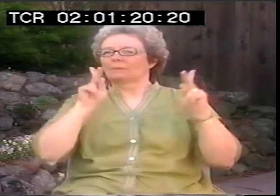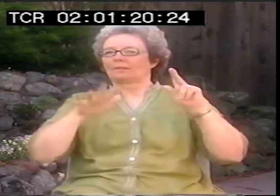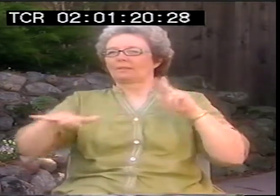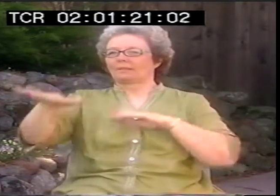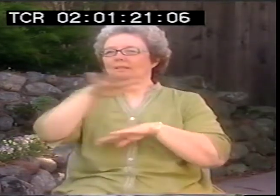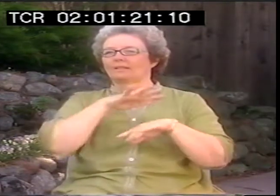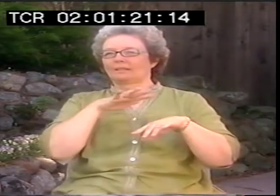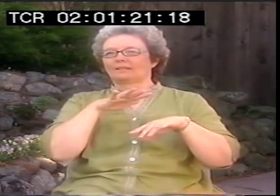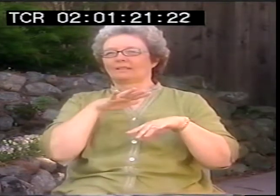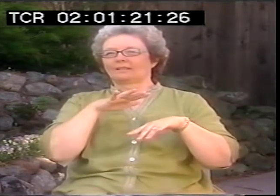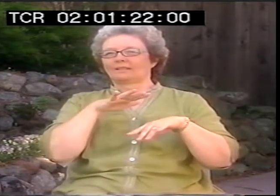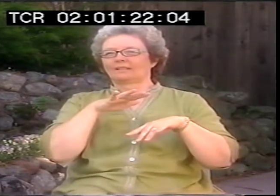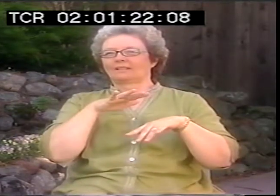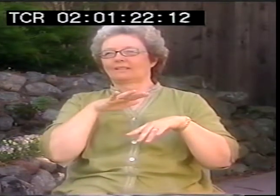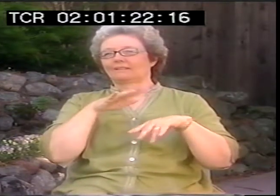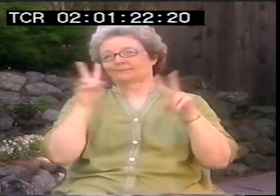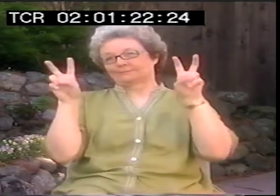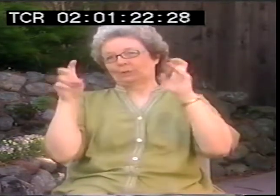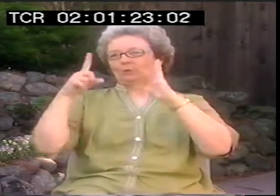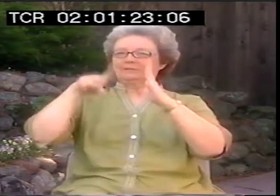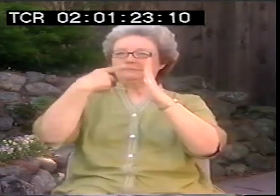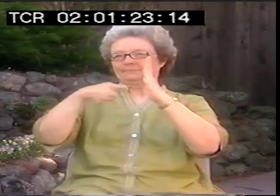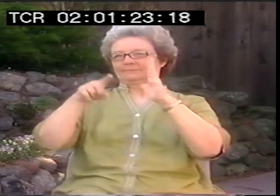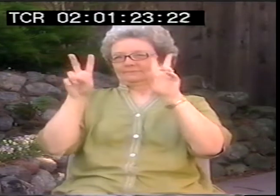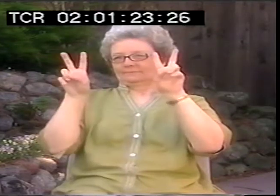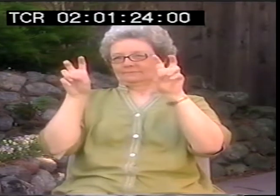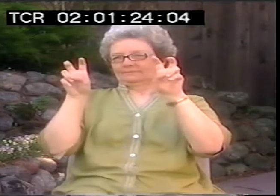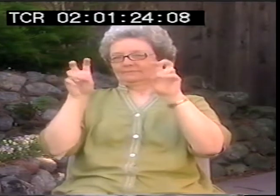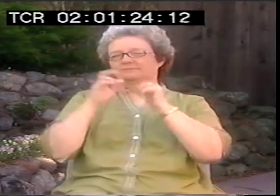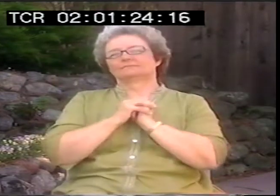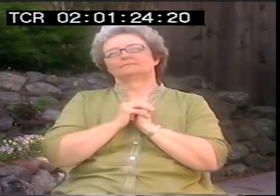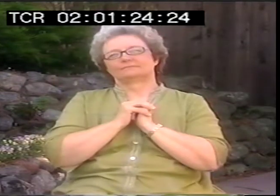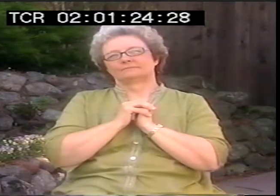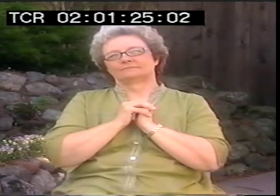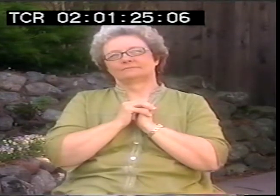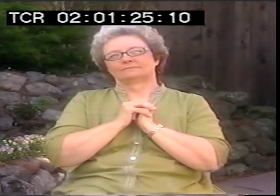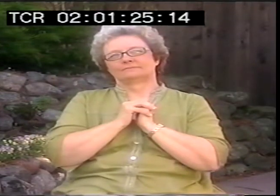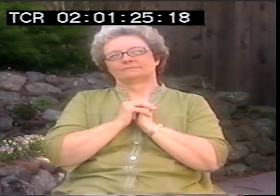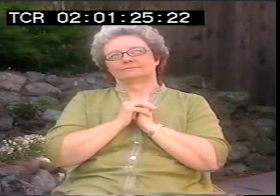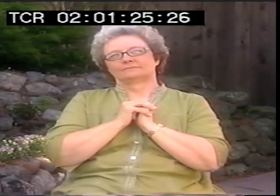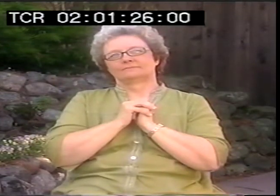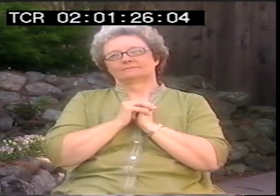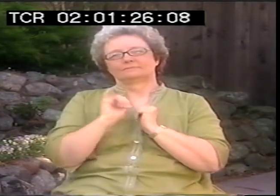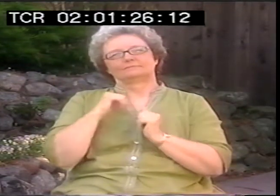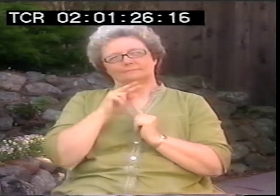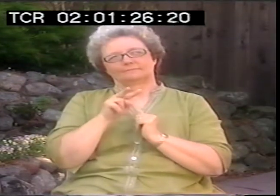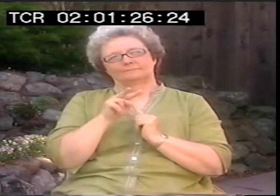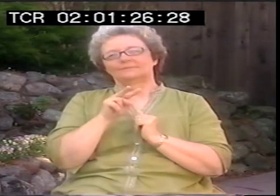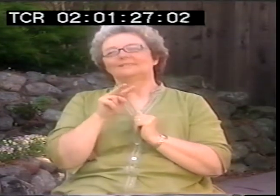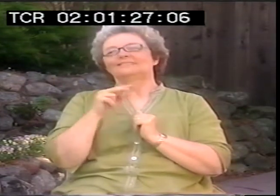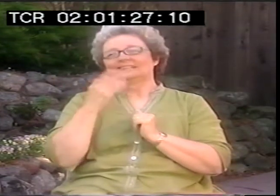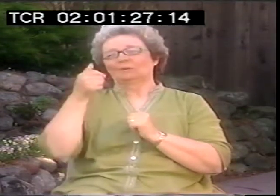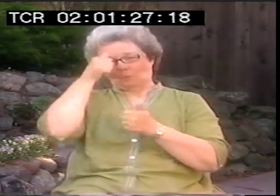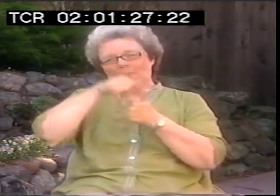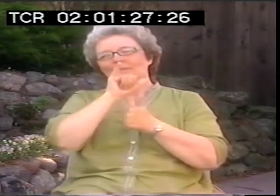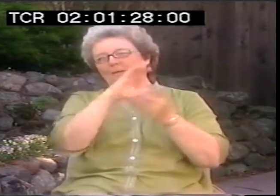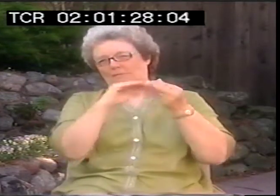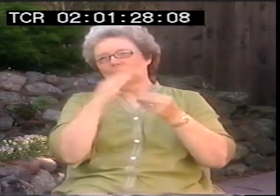They were talking about deaf people and their criticism of the work that they as poets were putting out.